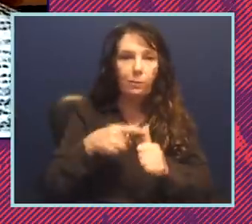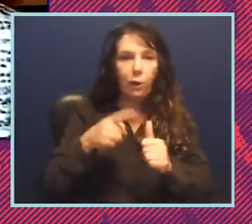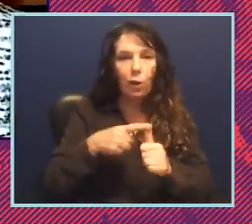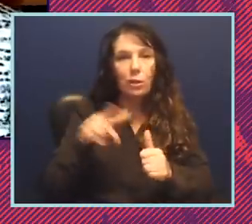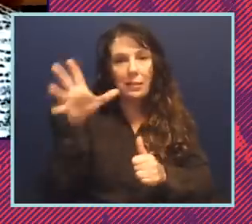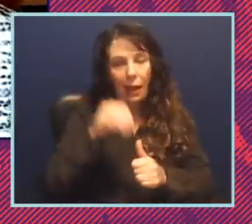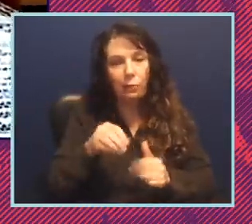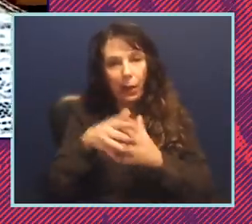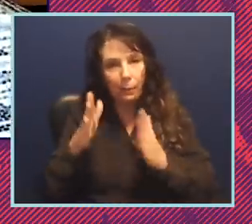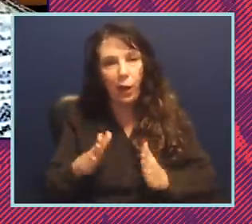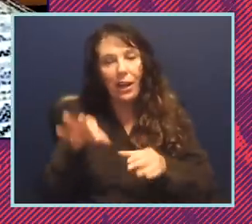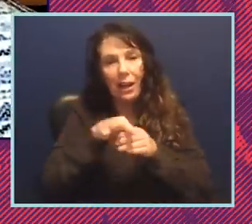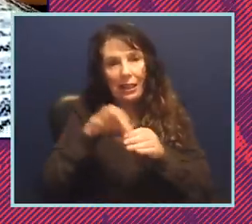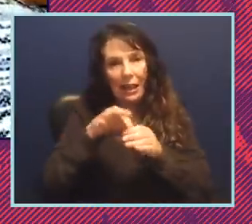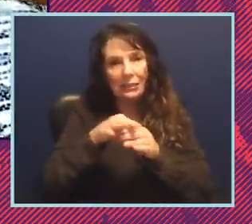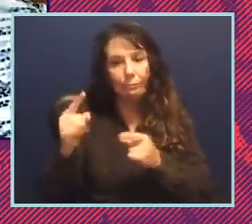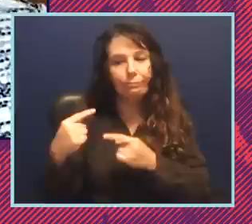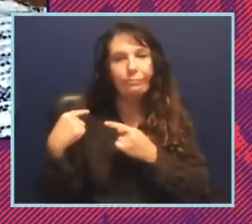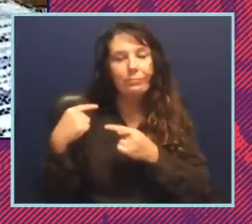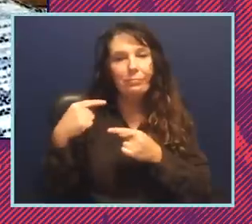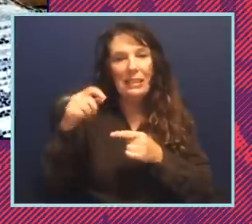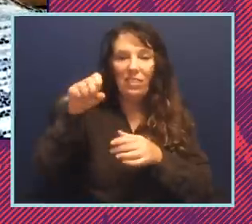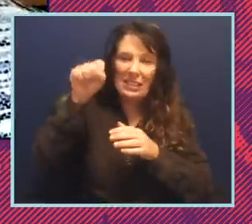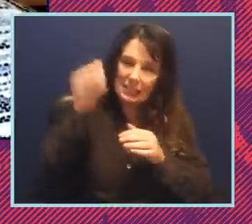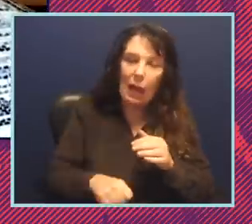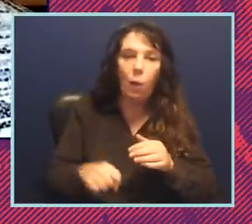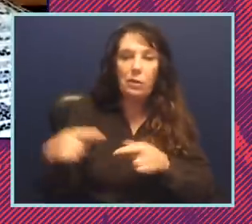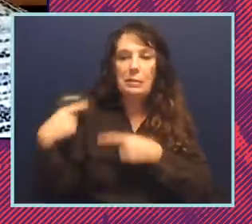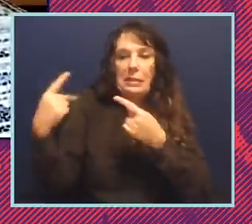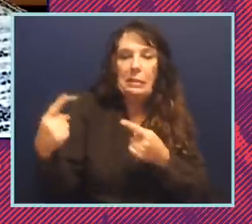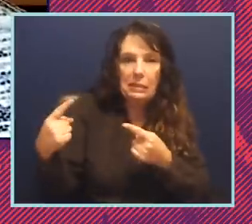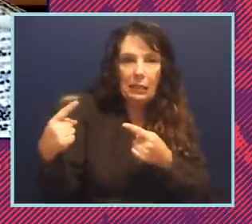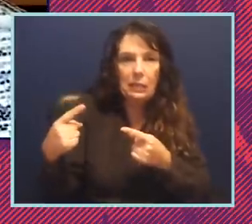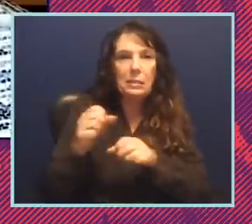reconstruction uh and and i and that's always important to me because sense reconstruction